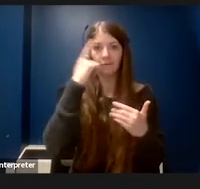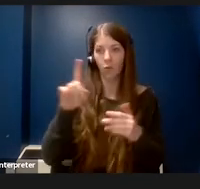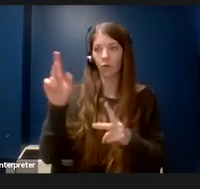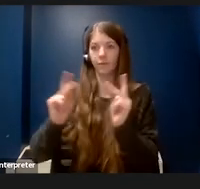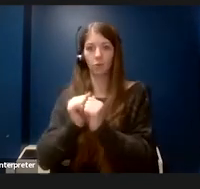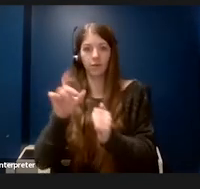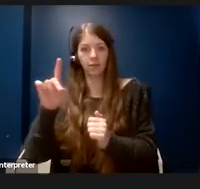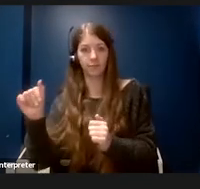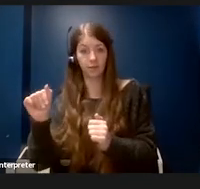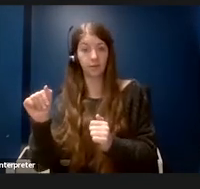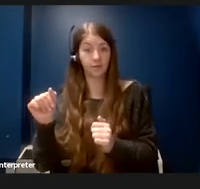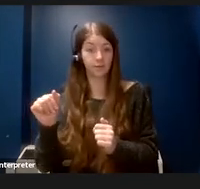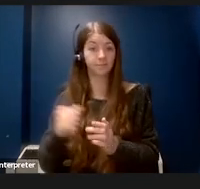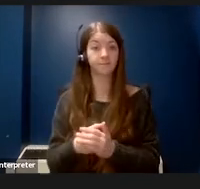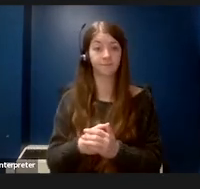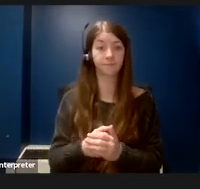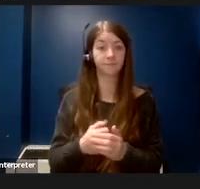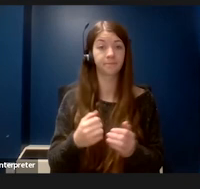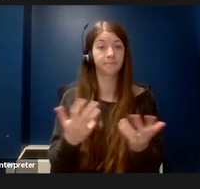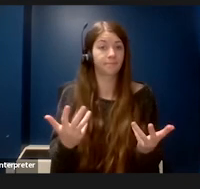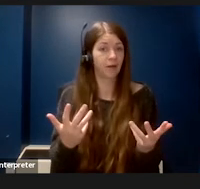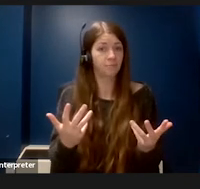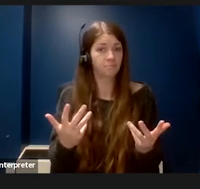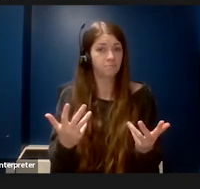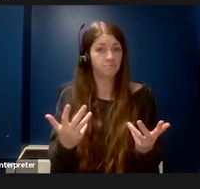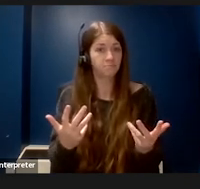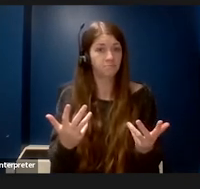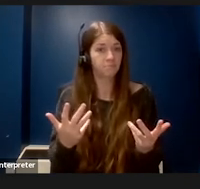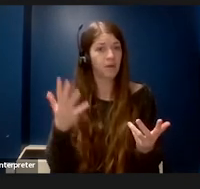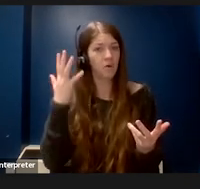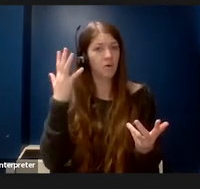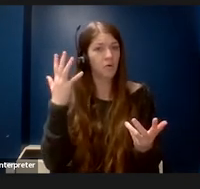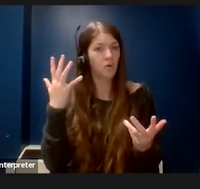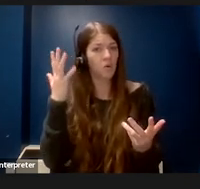what if we made things accessible in the first place? This would remove the need